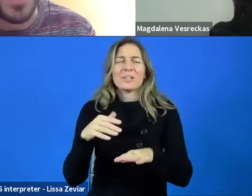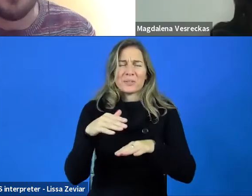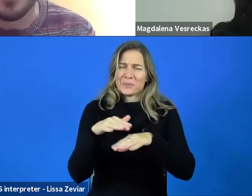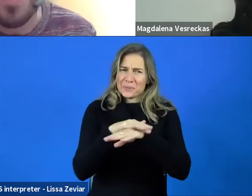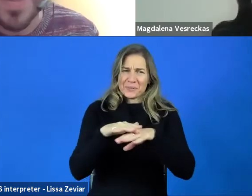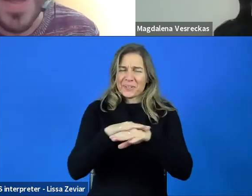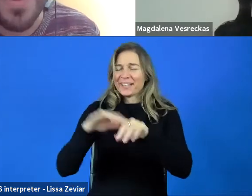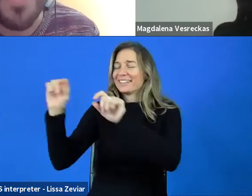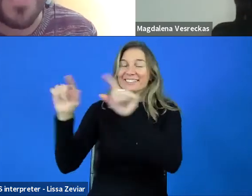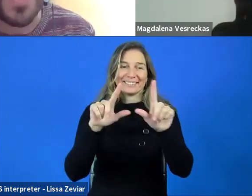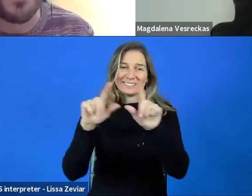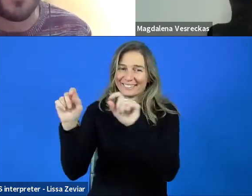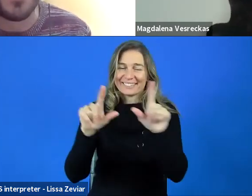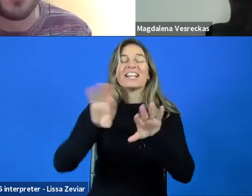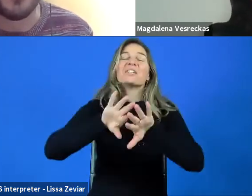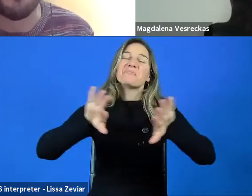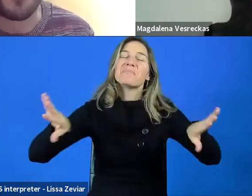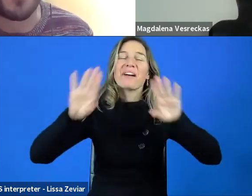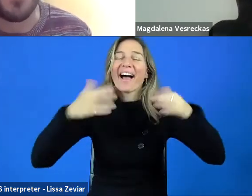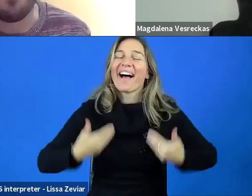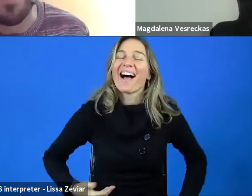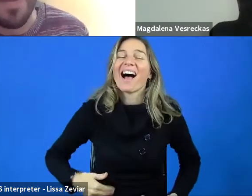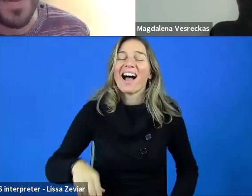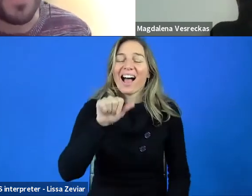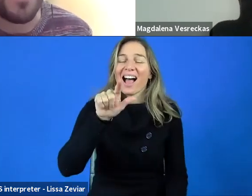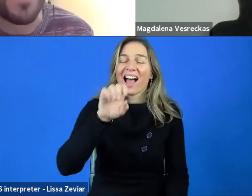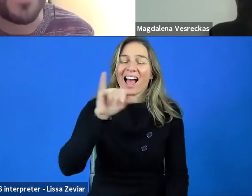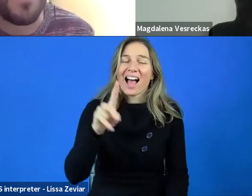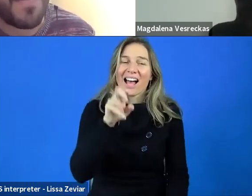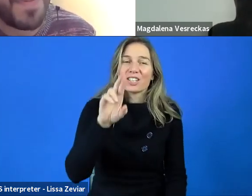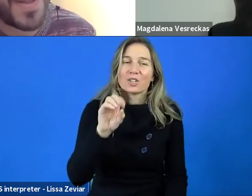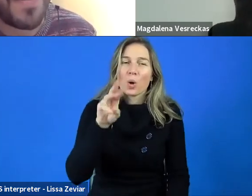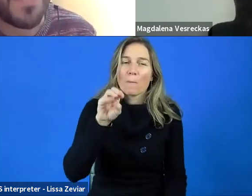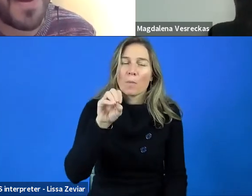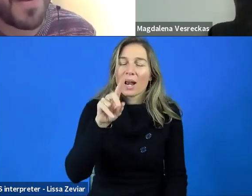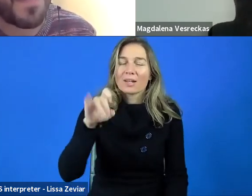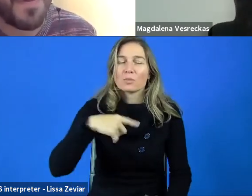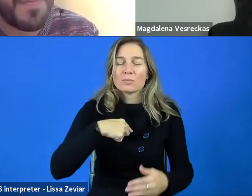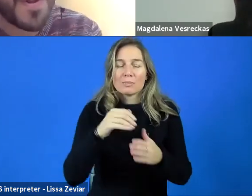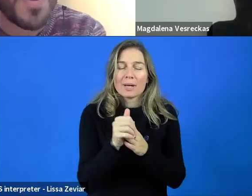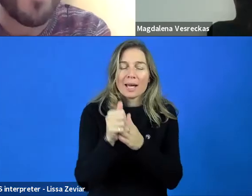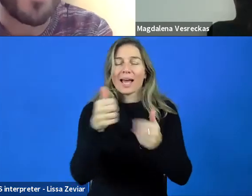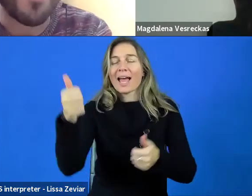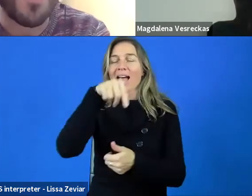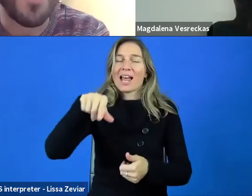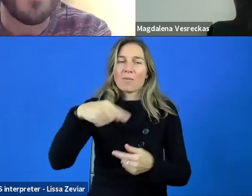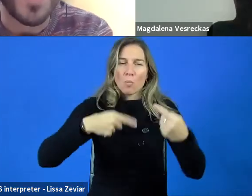My name is Alejandro Moledo and I work as head of policy at EDF. Welcome, all.